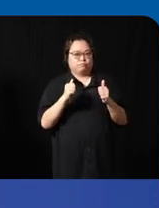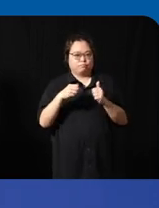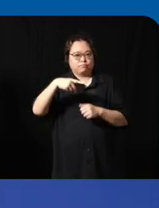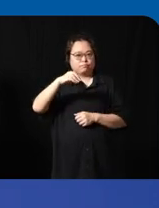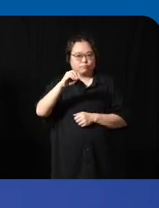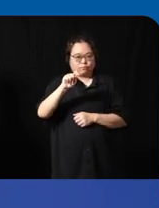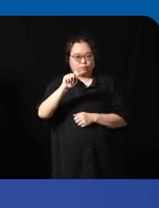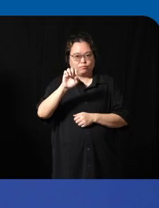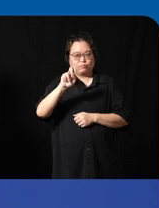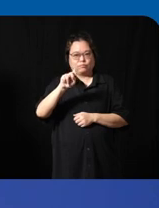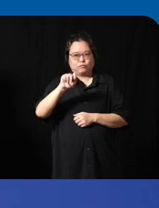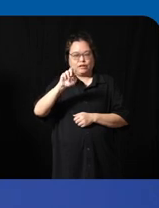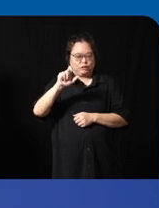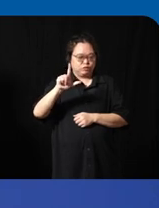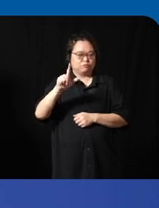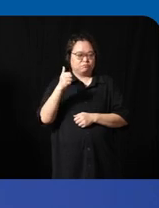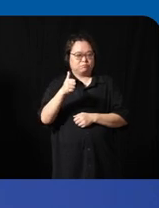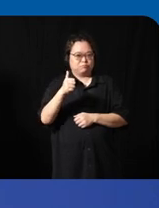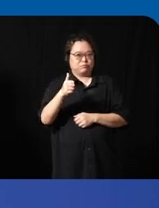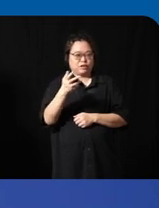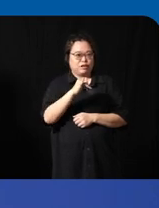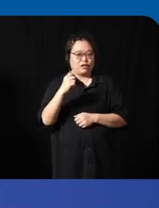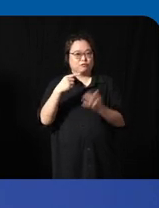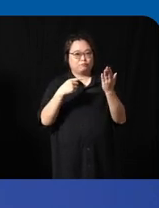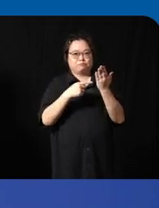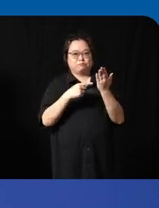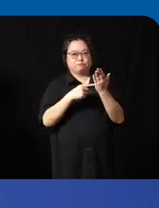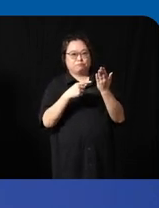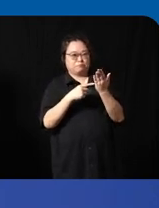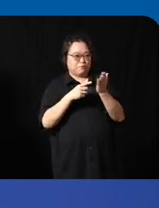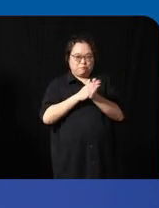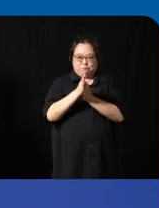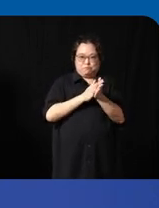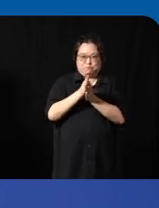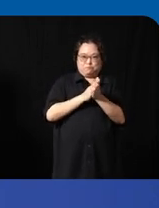for any Tech out there to consider that because I think usually what we what we don't think is that